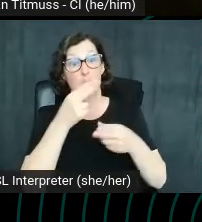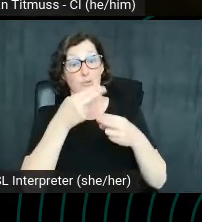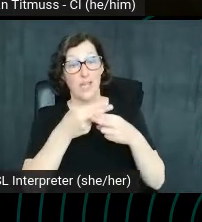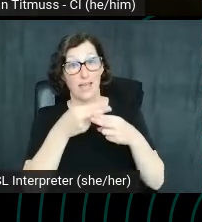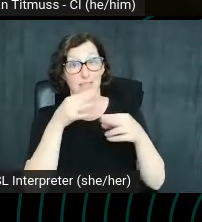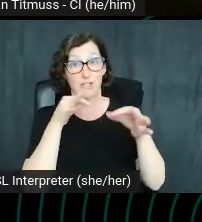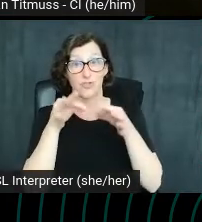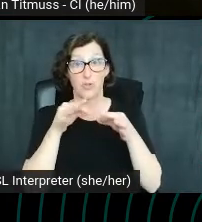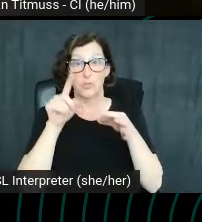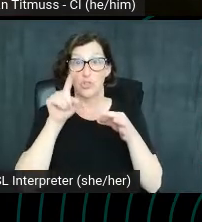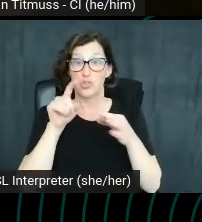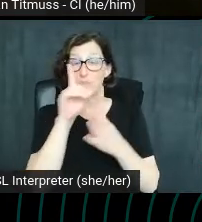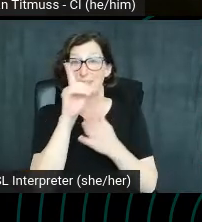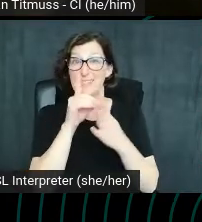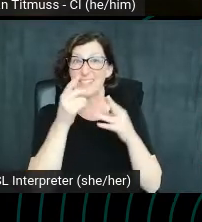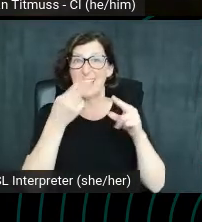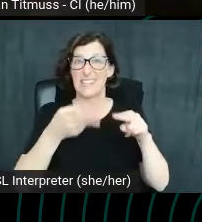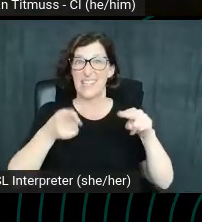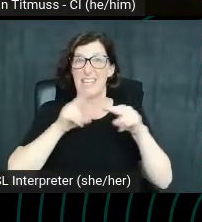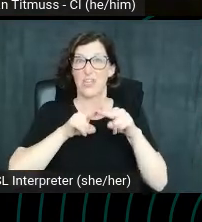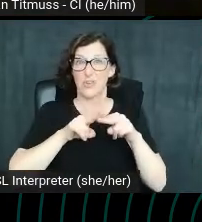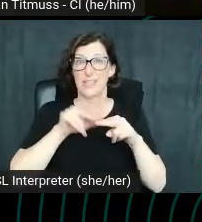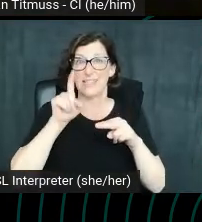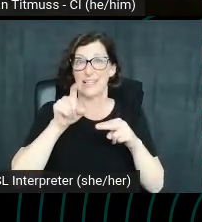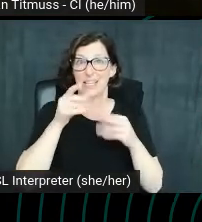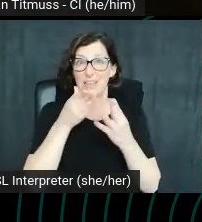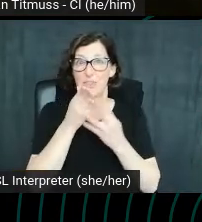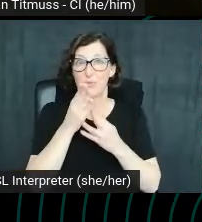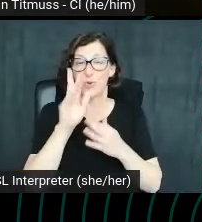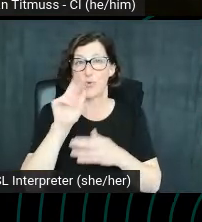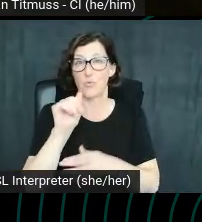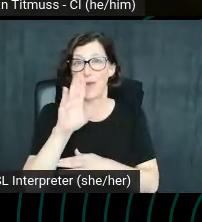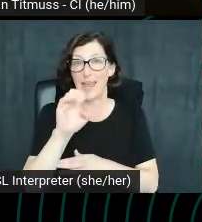increase click-through rate while accurately describing what is in